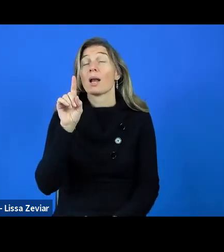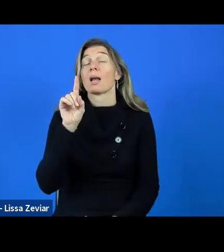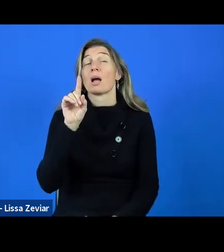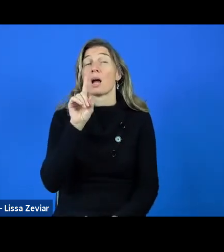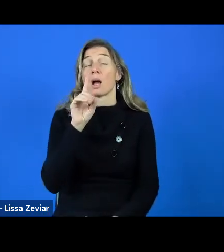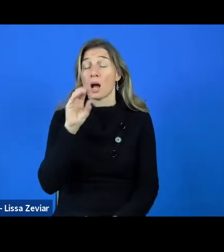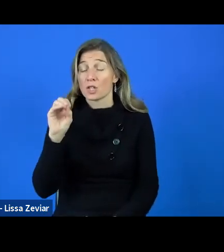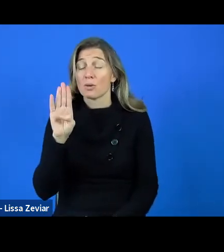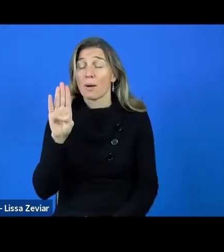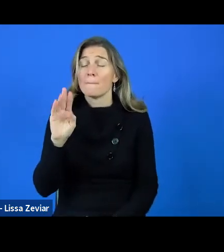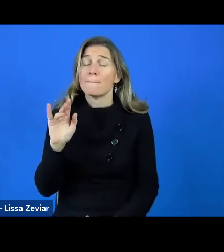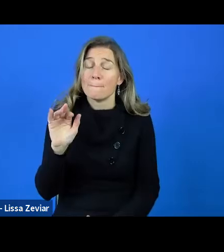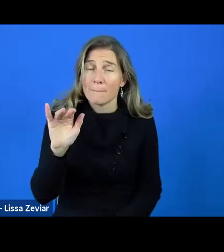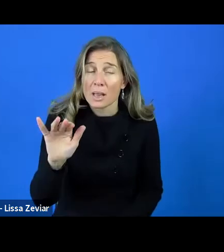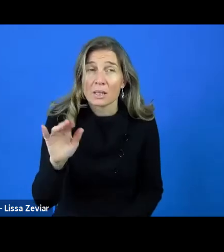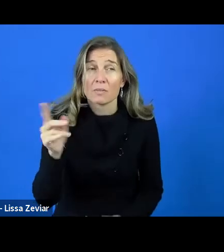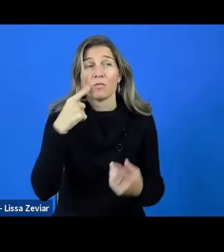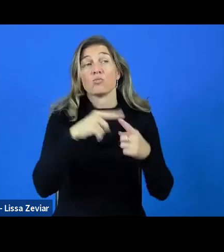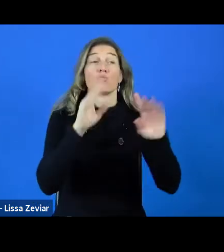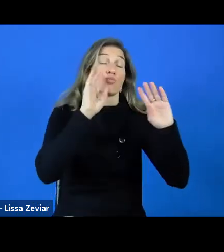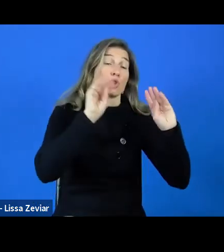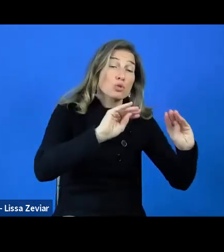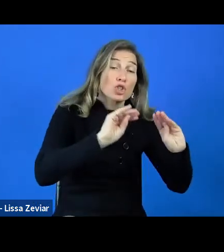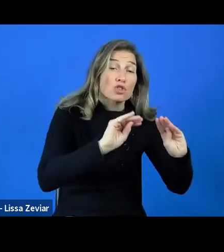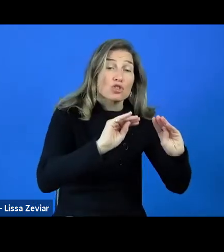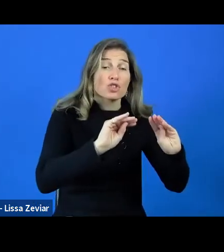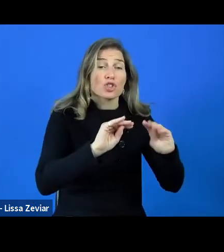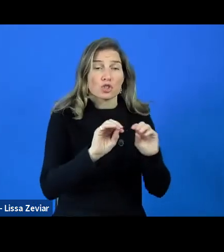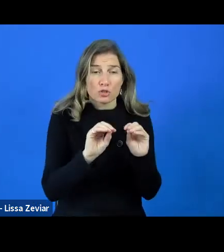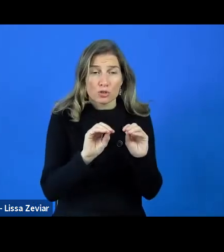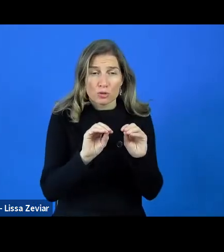For education, training, but also employment,